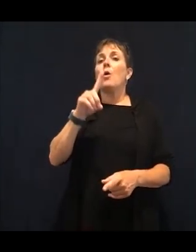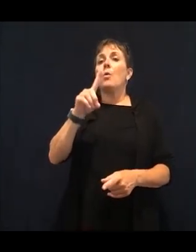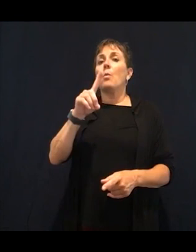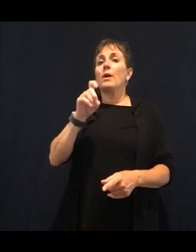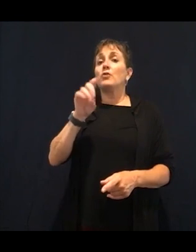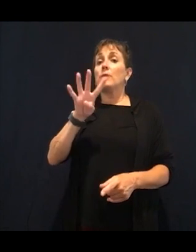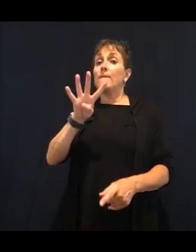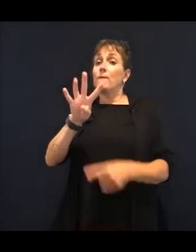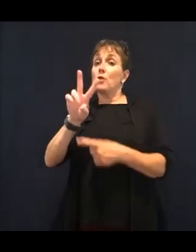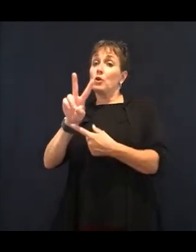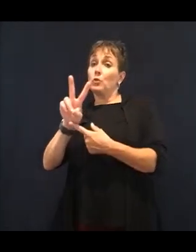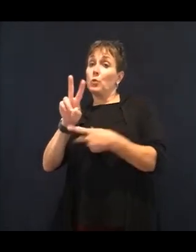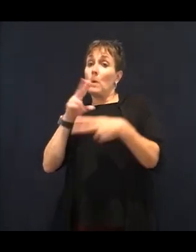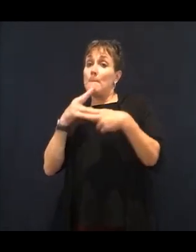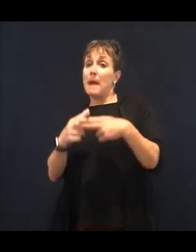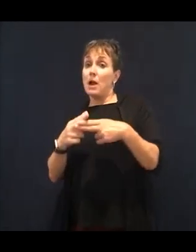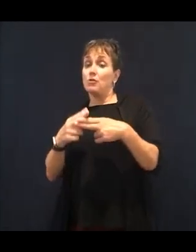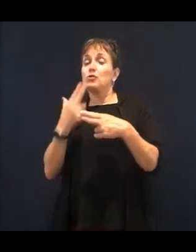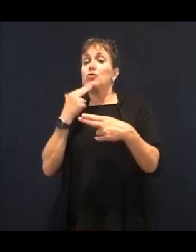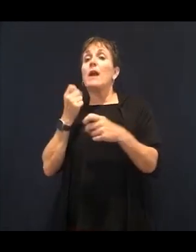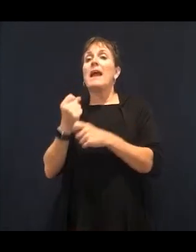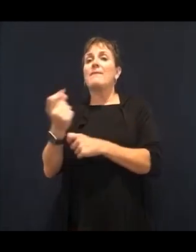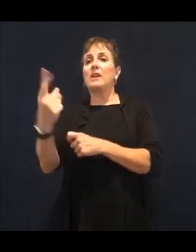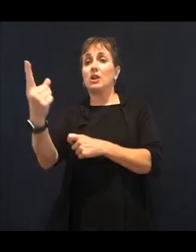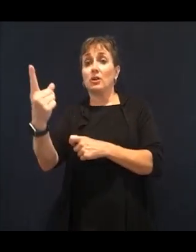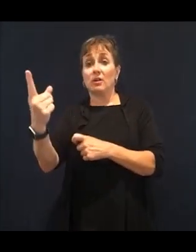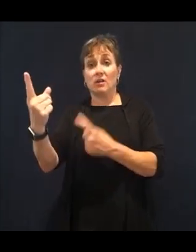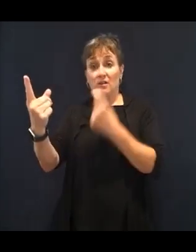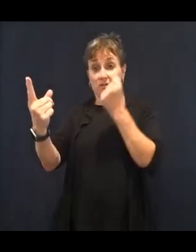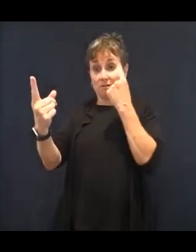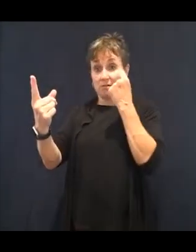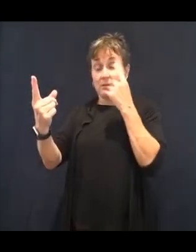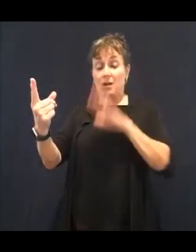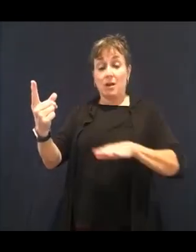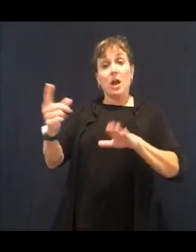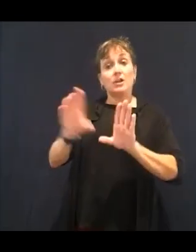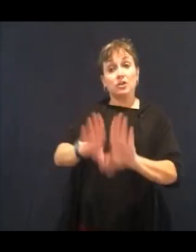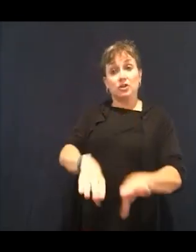closer to 162